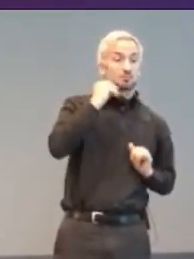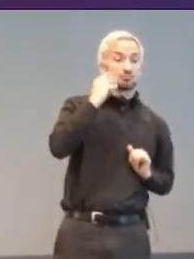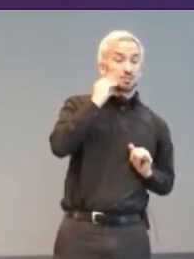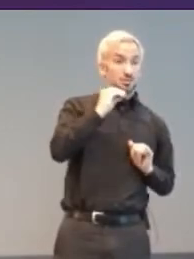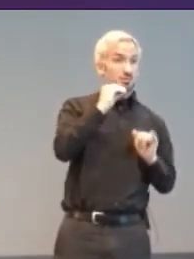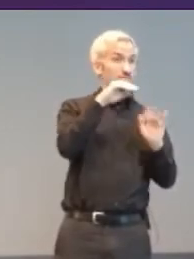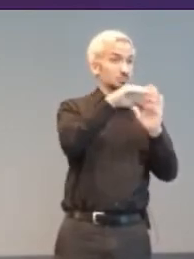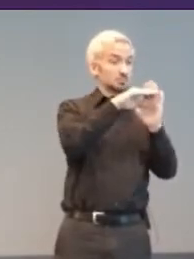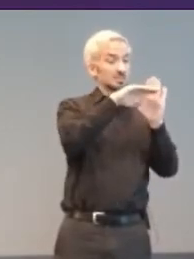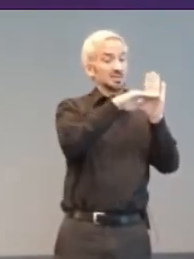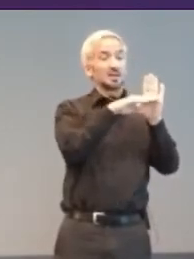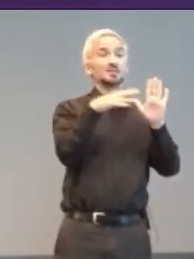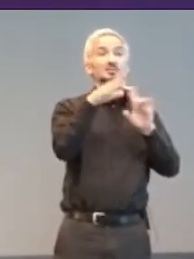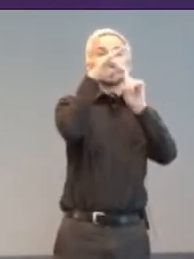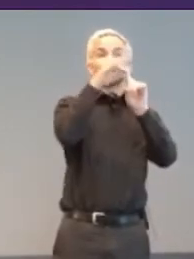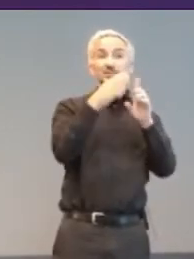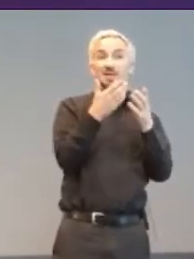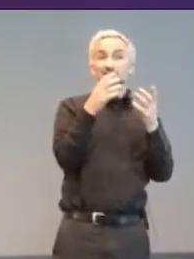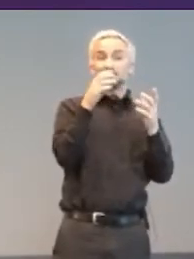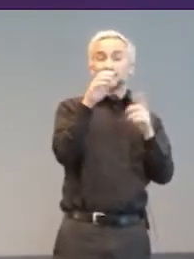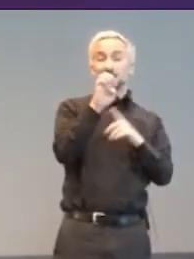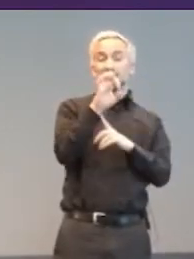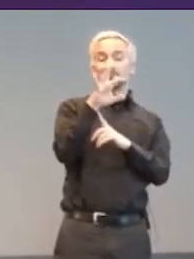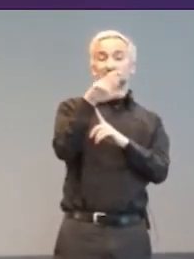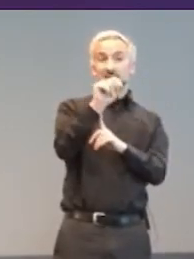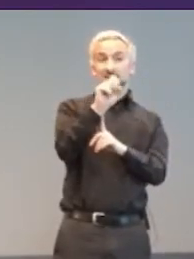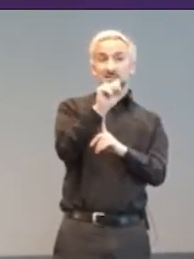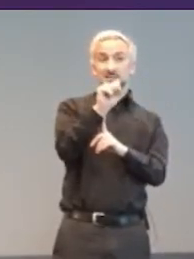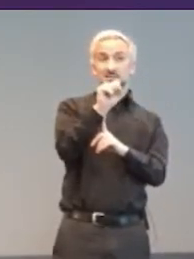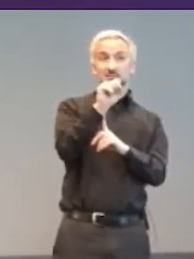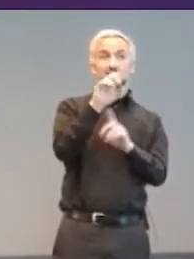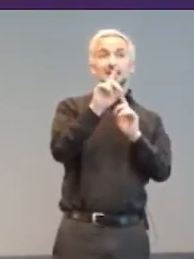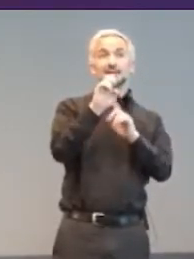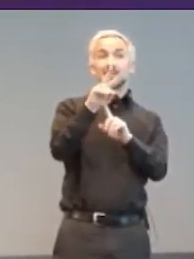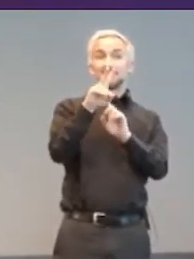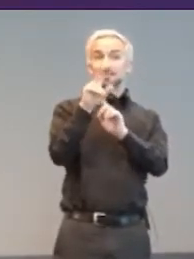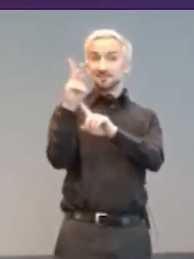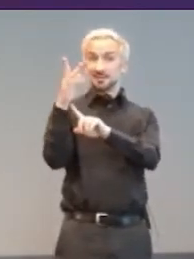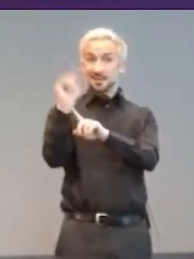SpecialEffect’s DevKit focussing on physical accessibility, and Microsoft’s “Gaming